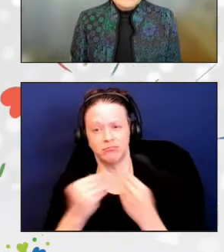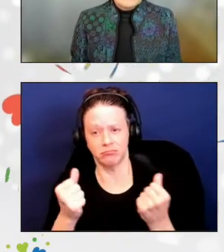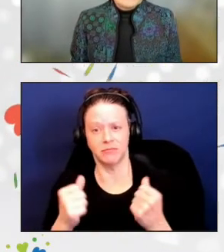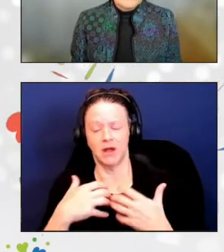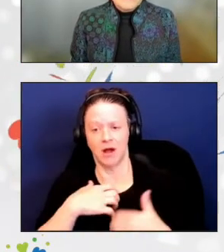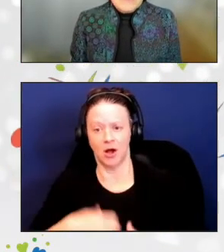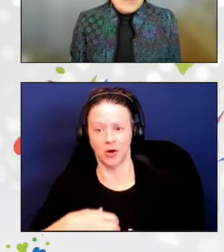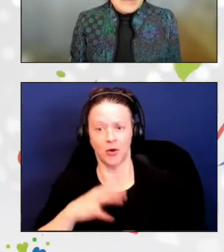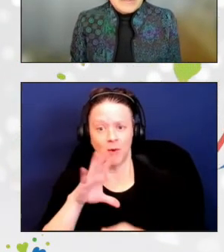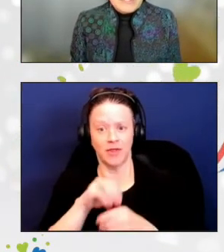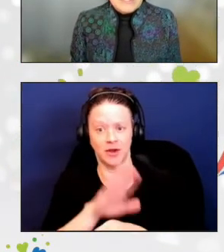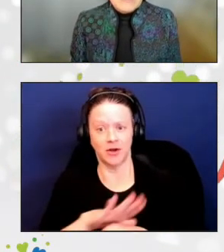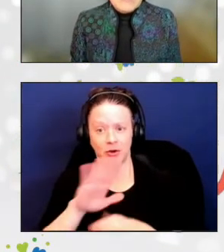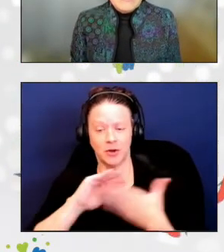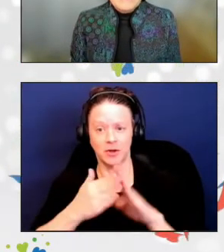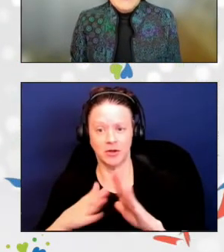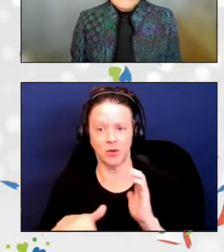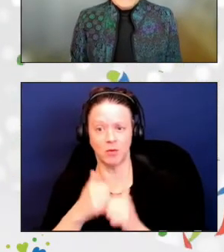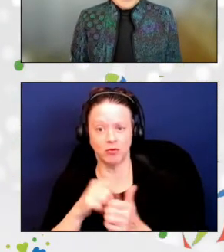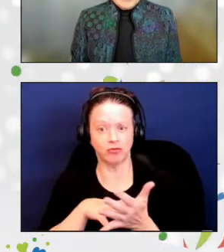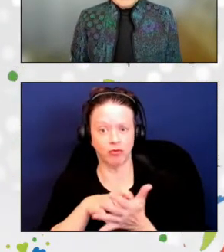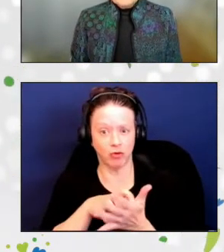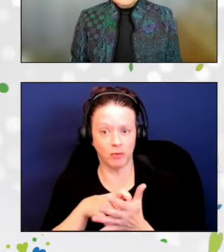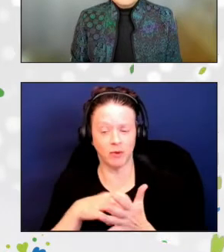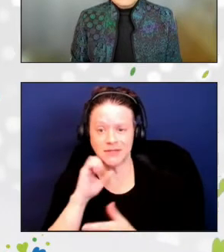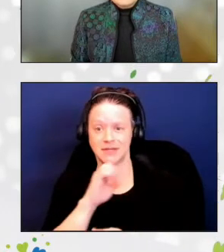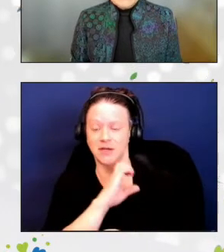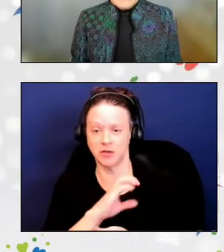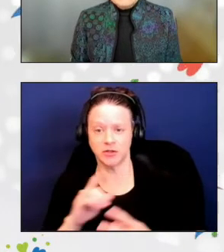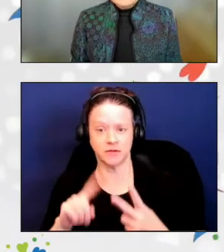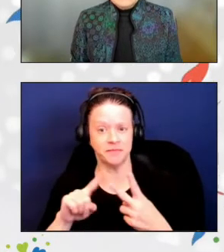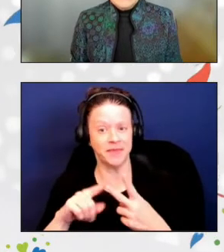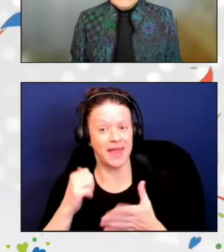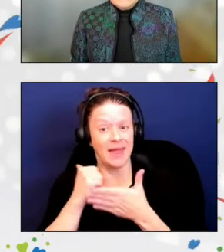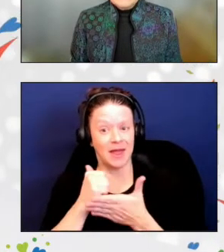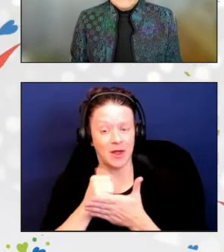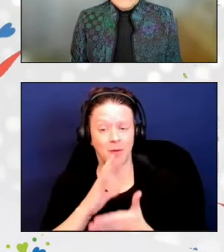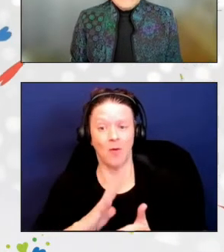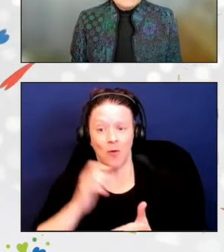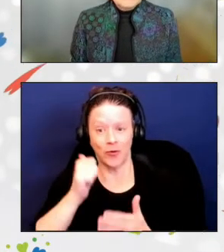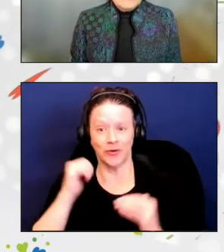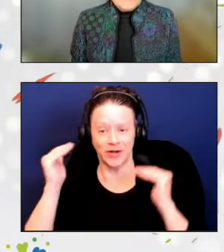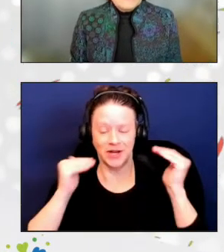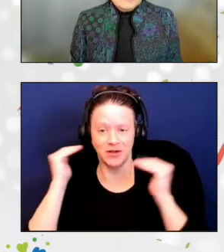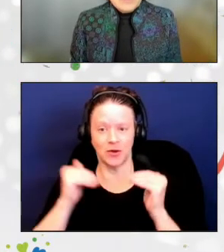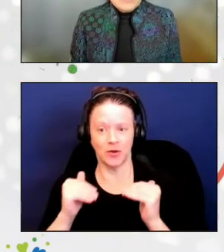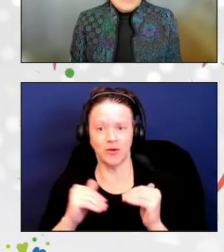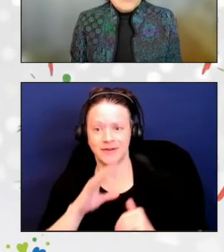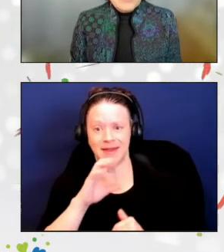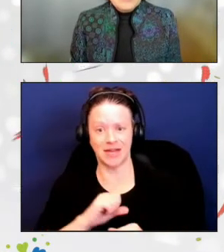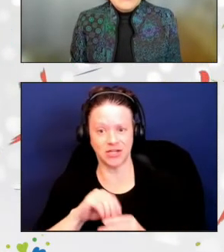most vulnerable seniors, help older adults age in place, and provide community approaches